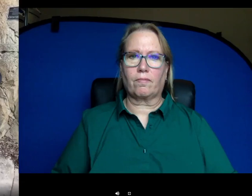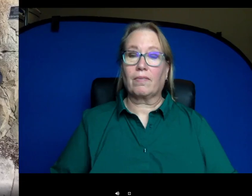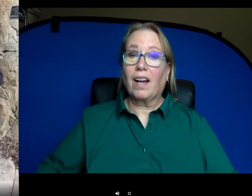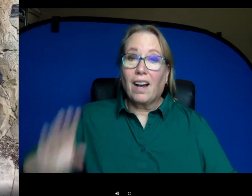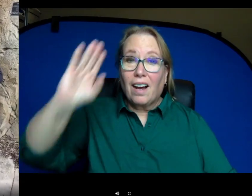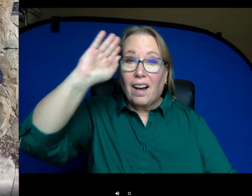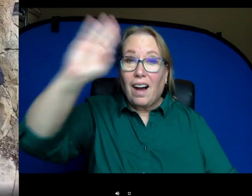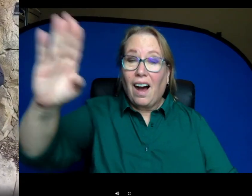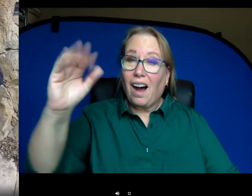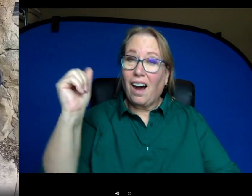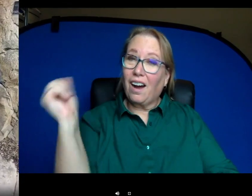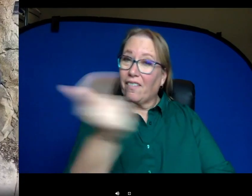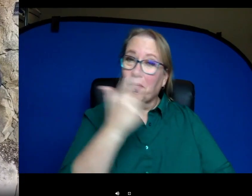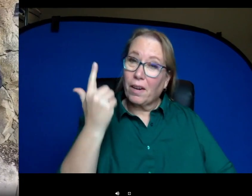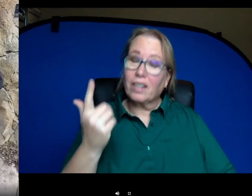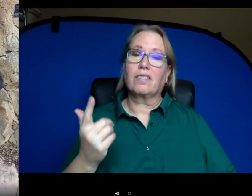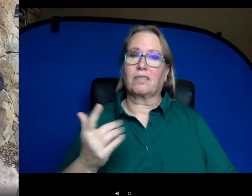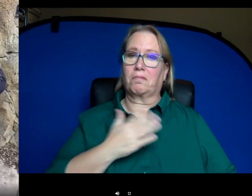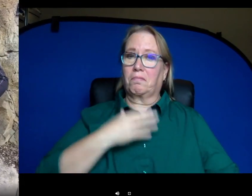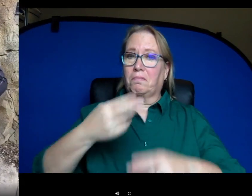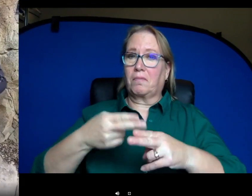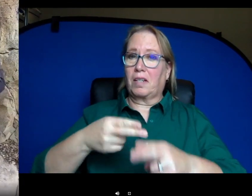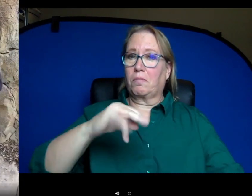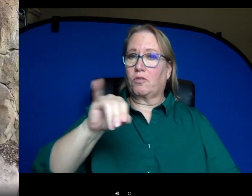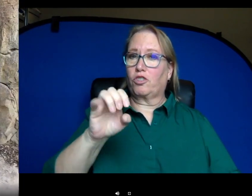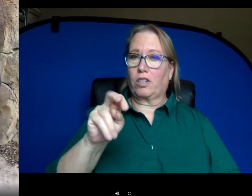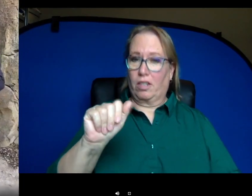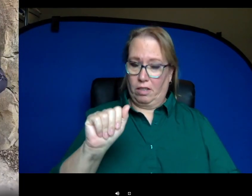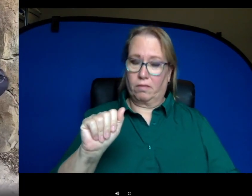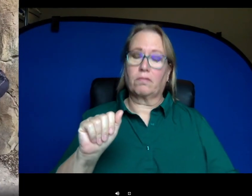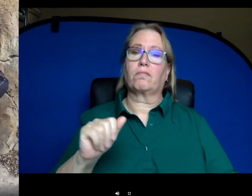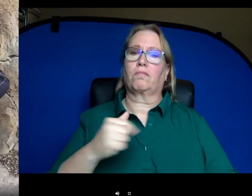Hey everyone welcome to the Cincinnati Zoo. My name is Jenna. I am a keeper in the